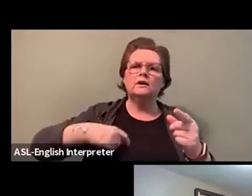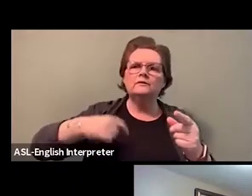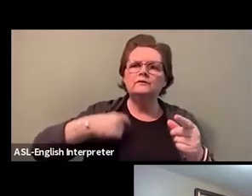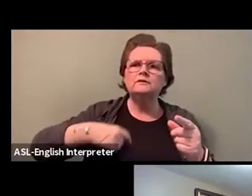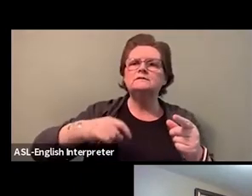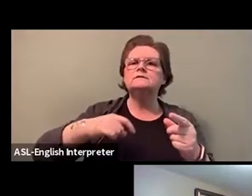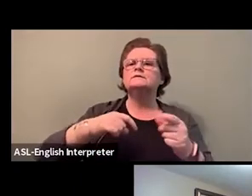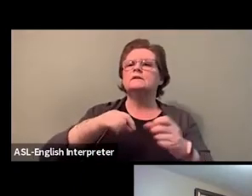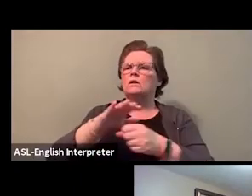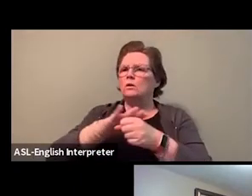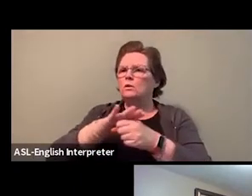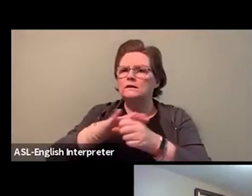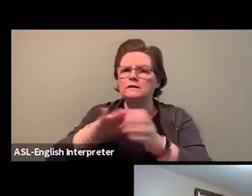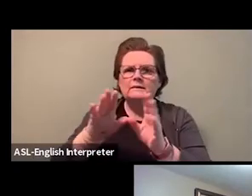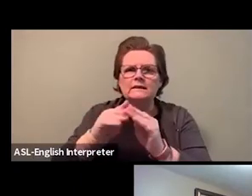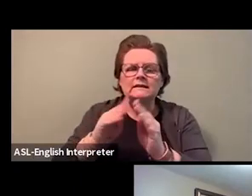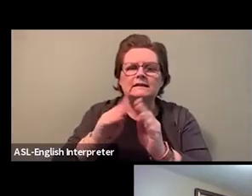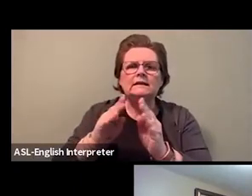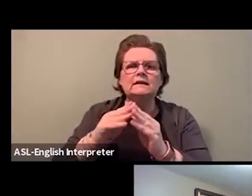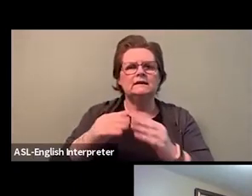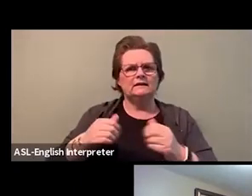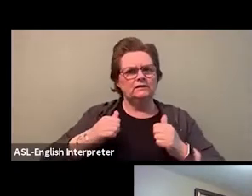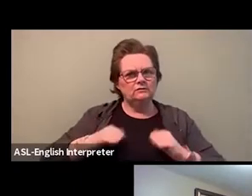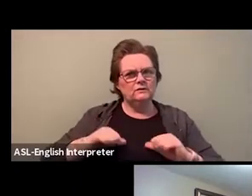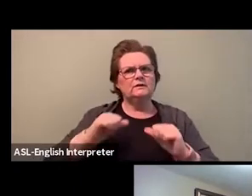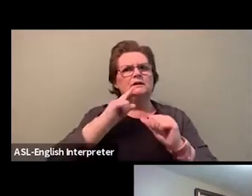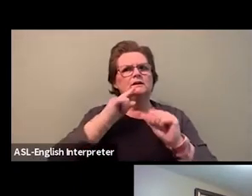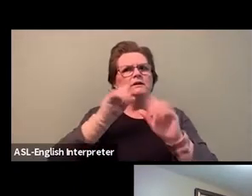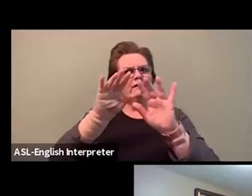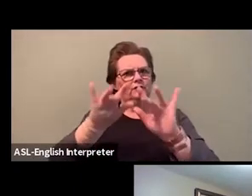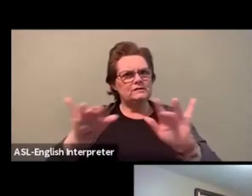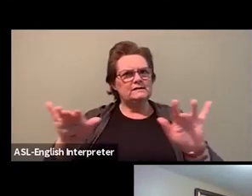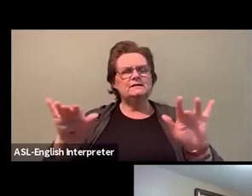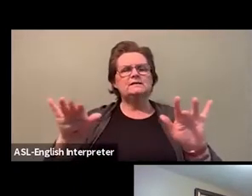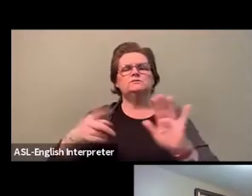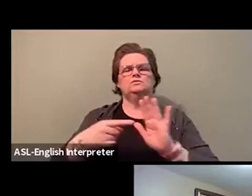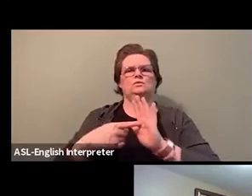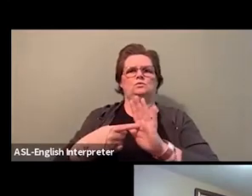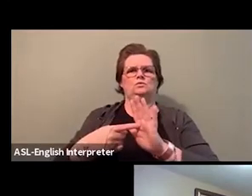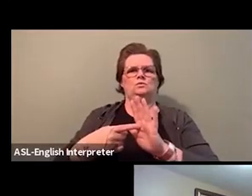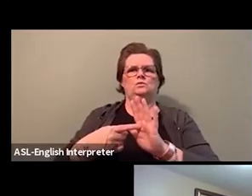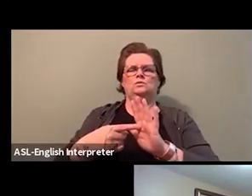and advocating for creation of leadership training for underrepresented members.